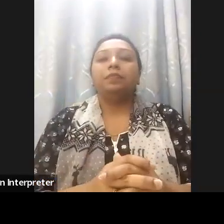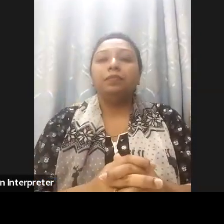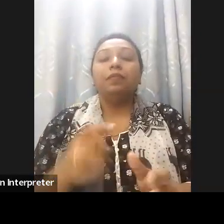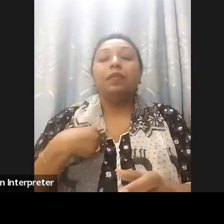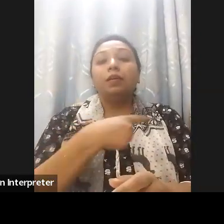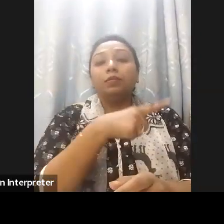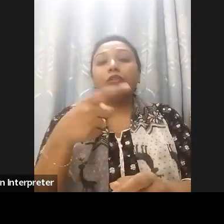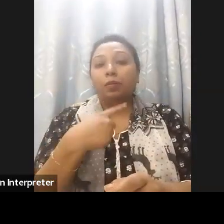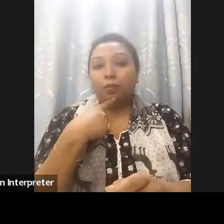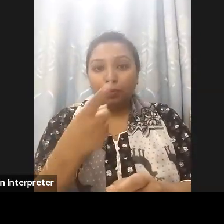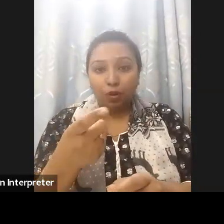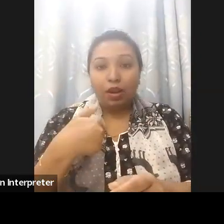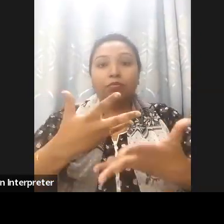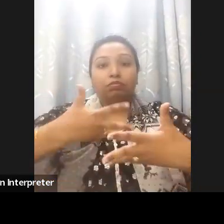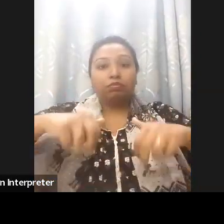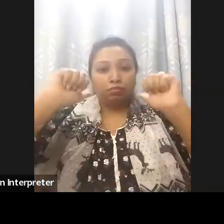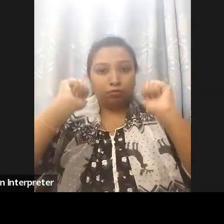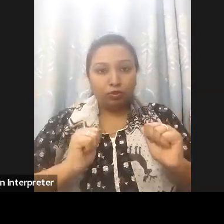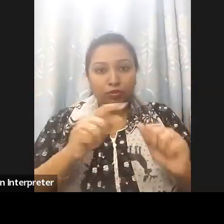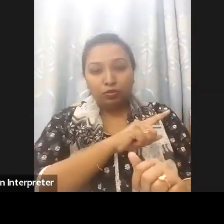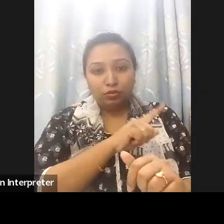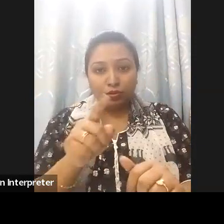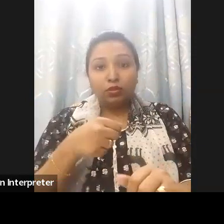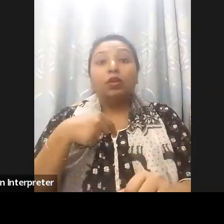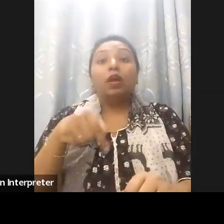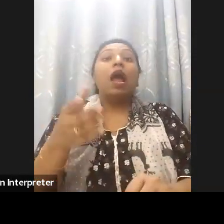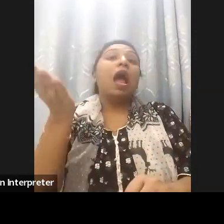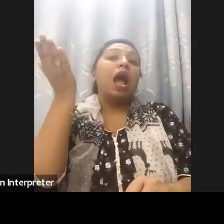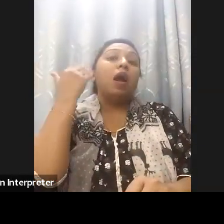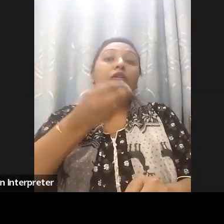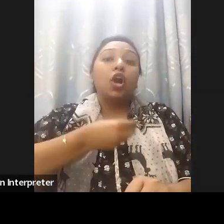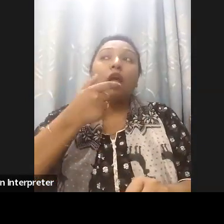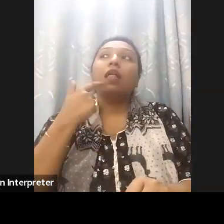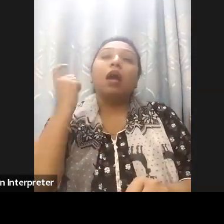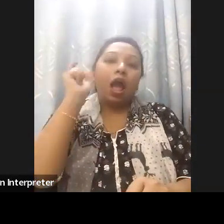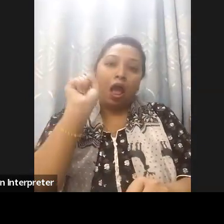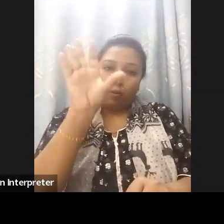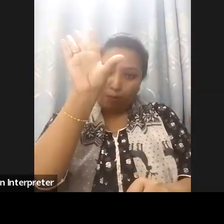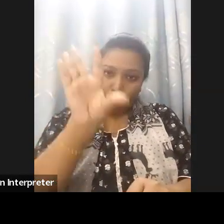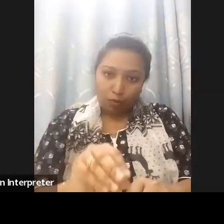panelists that please keep your microphones muted unless you are speaking and if you would like to